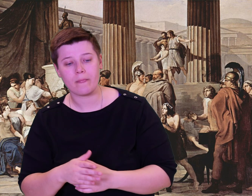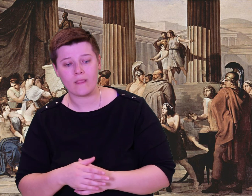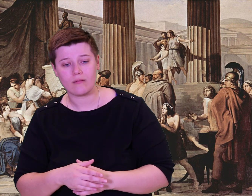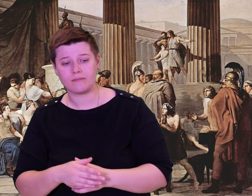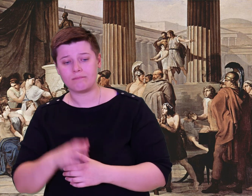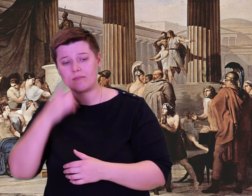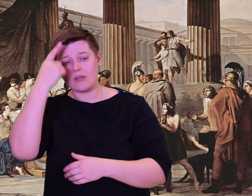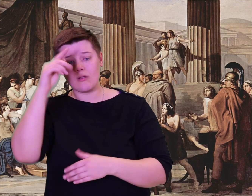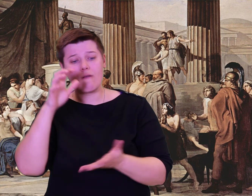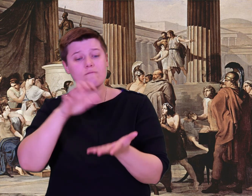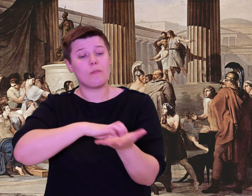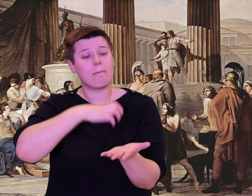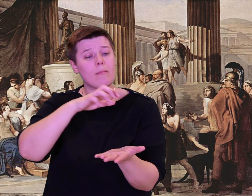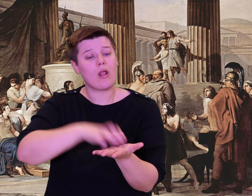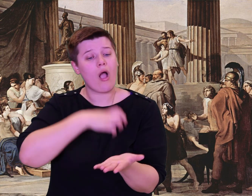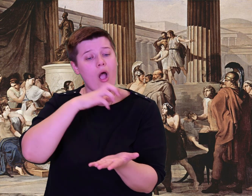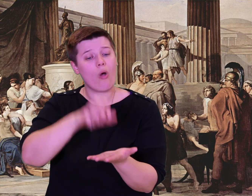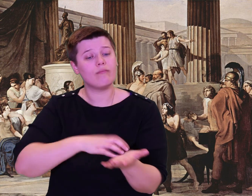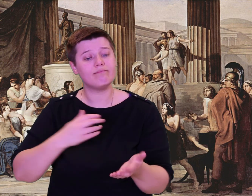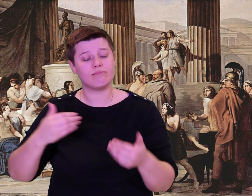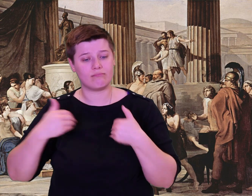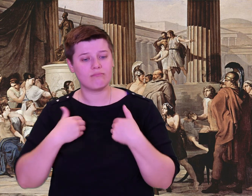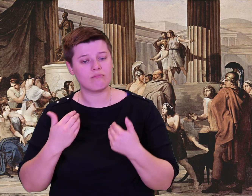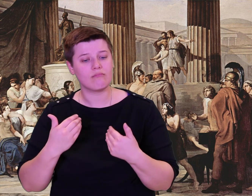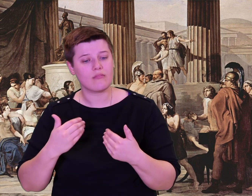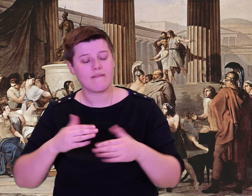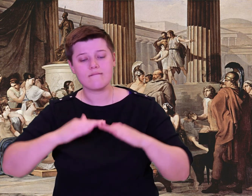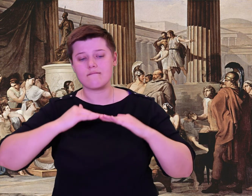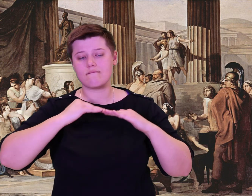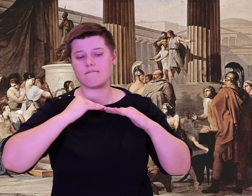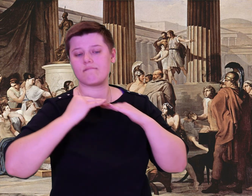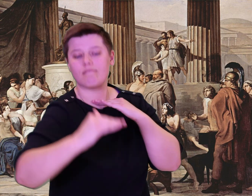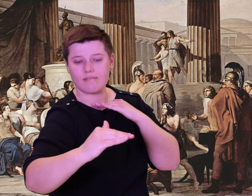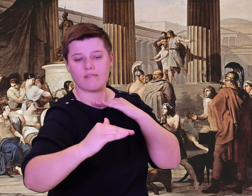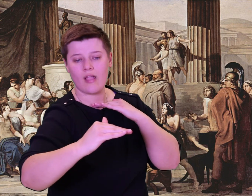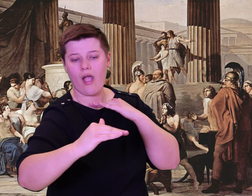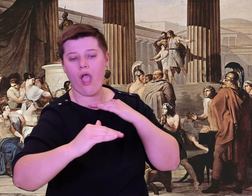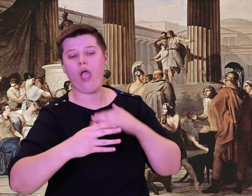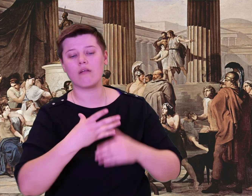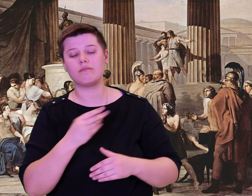No hunters labor through its woods to scale its hilly peaks. There are no